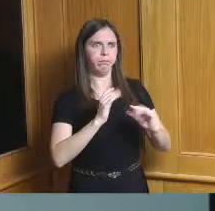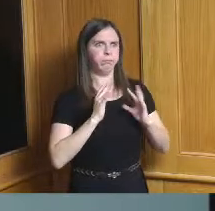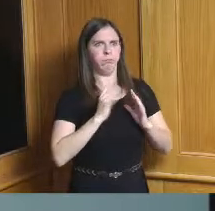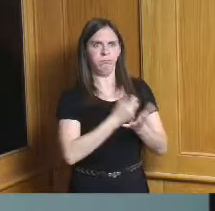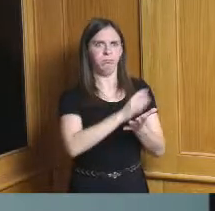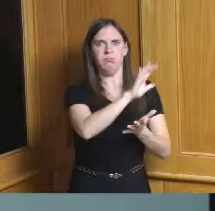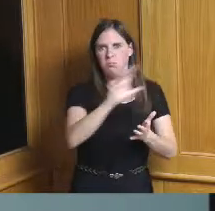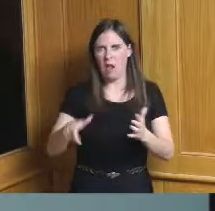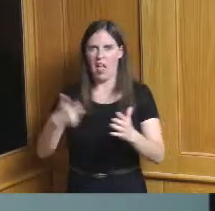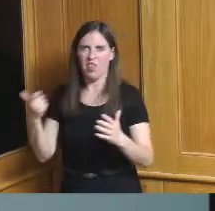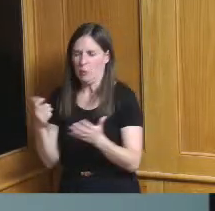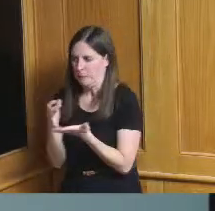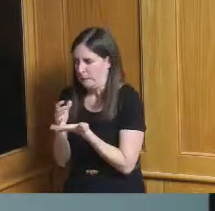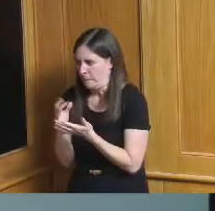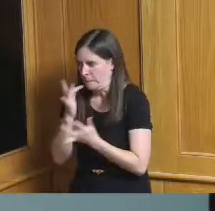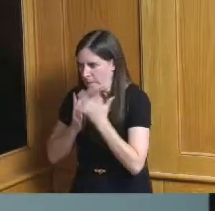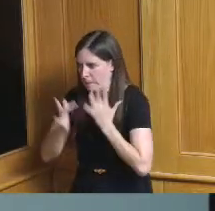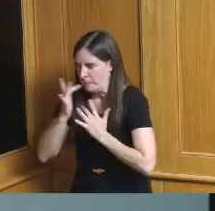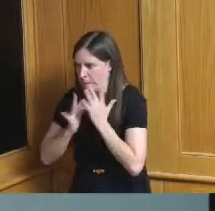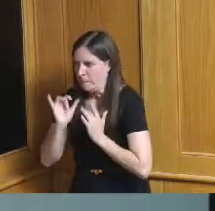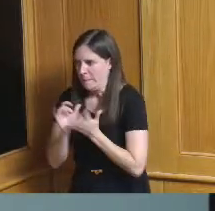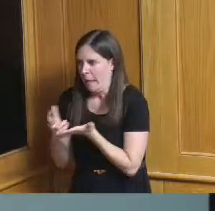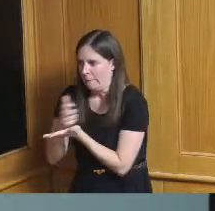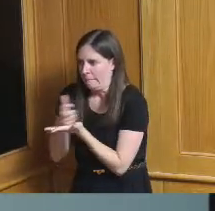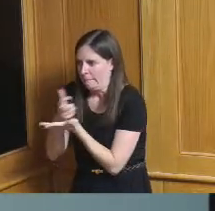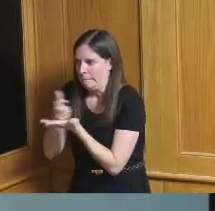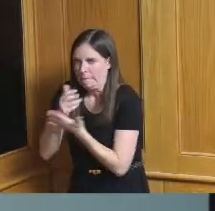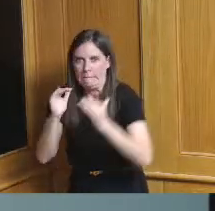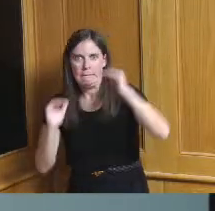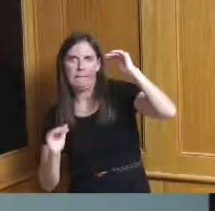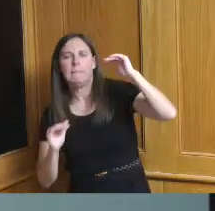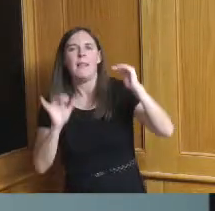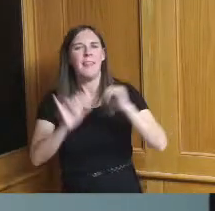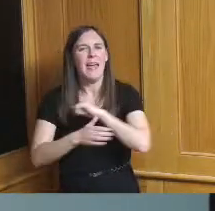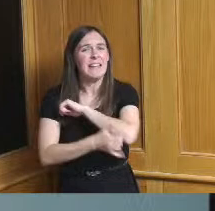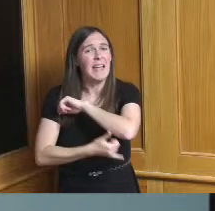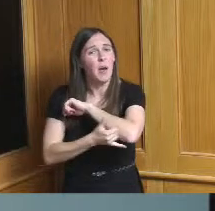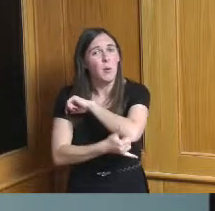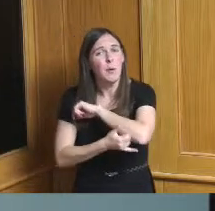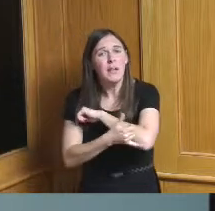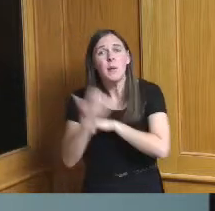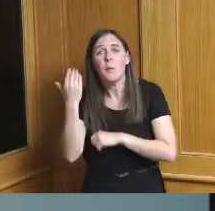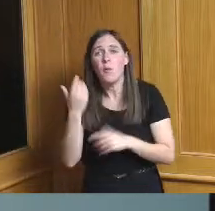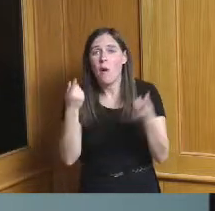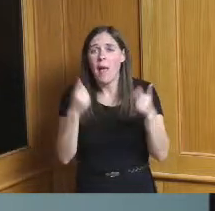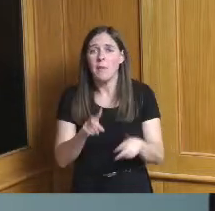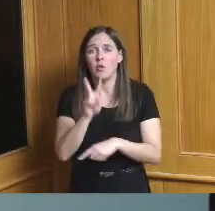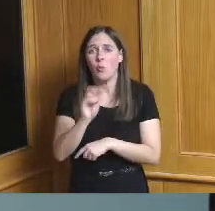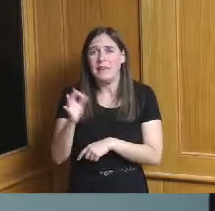the market and demographic research is that the county was in a very good position in 2019 we were